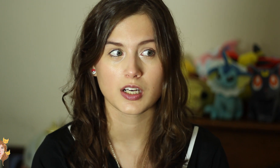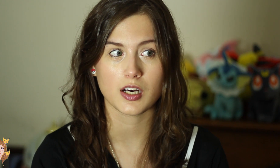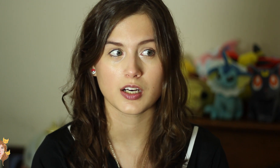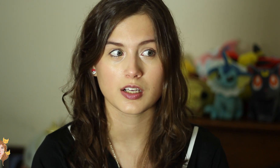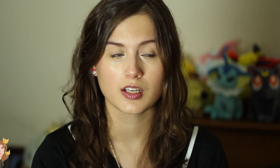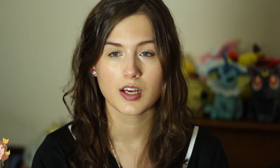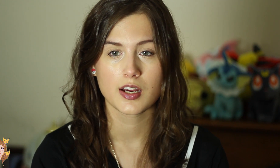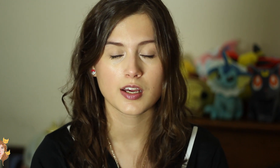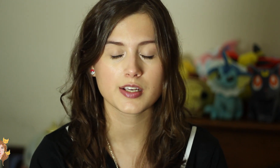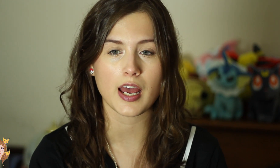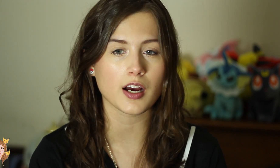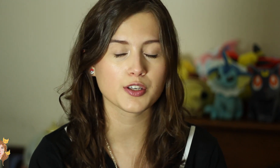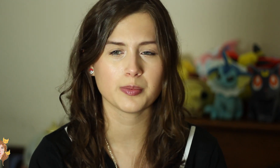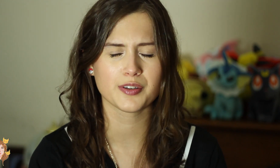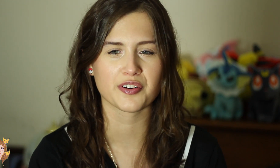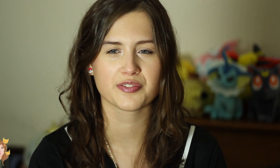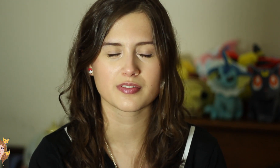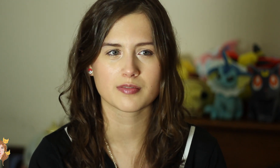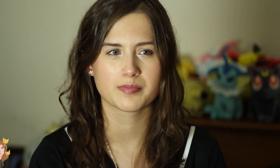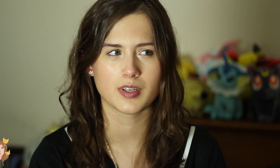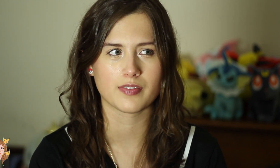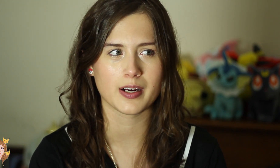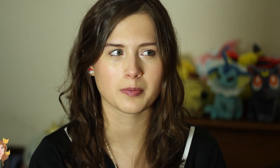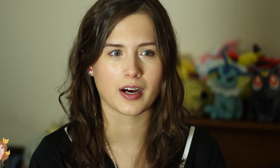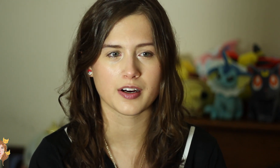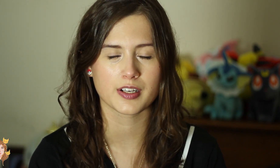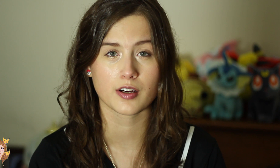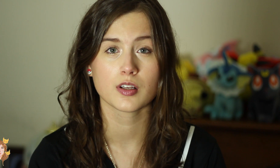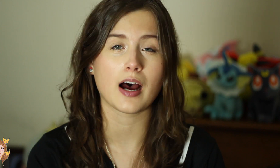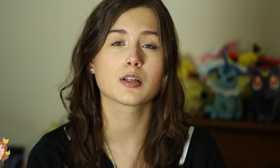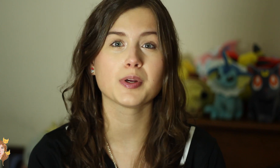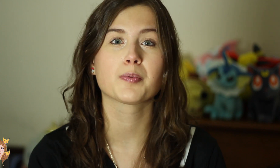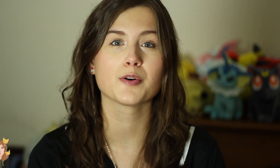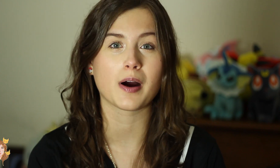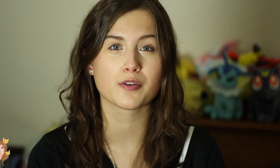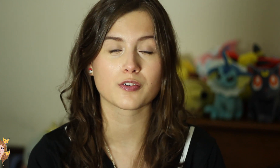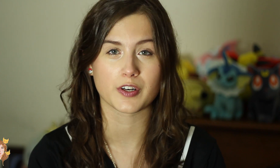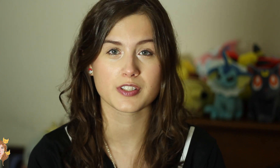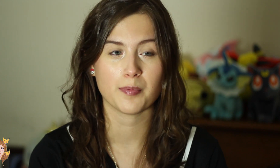“Uh, yeah. You mean you’re inviting me out there?” He goes, “It has to be approved by Google first,”